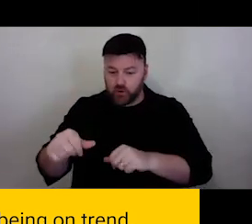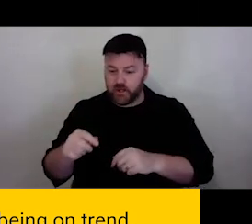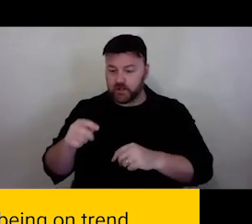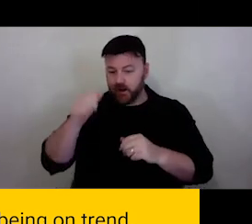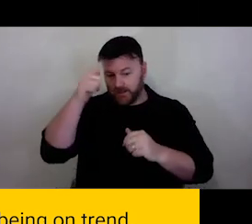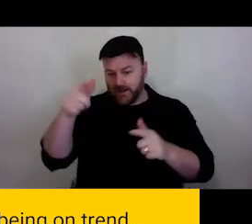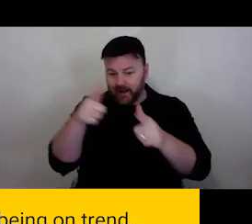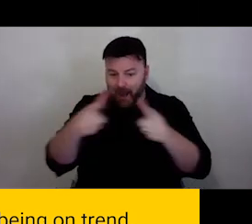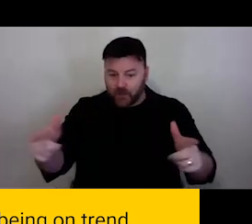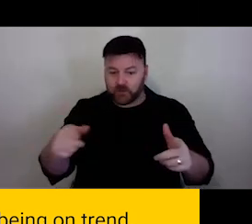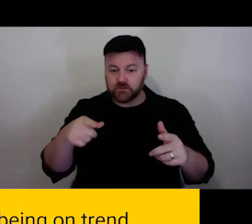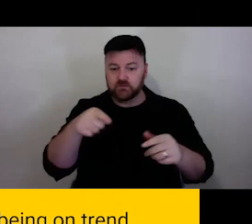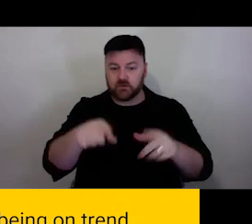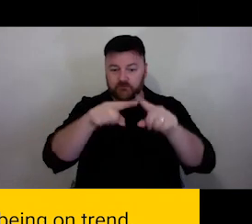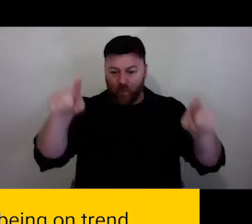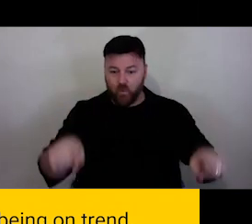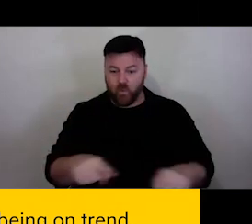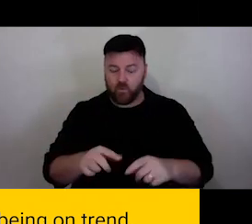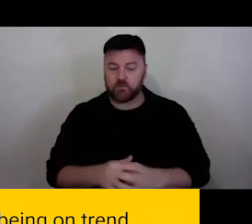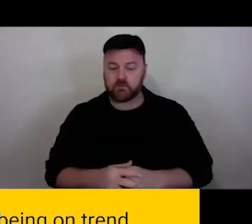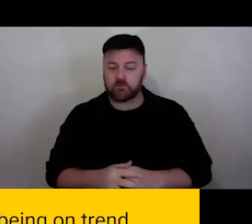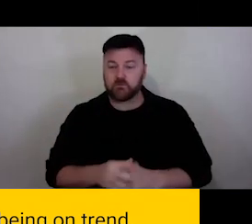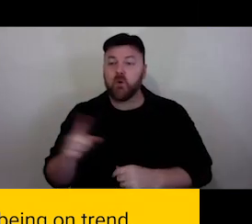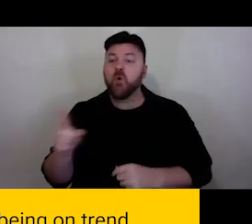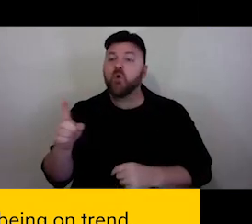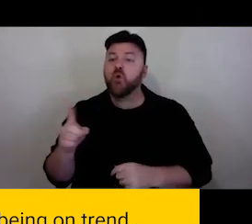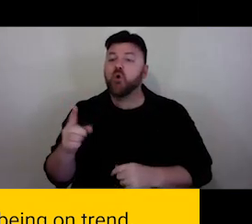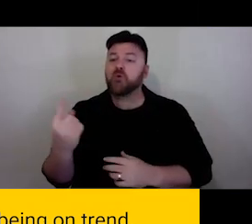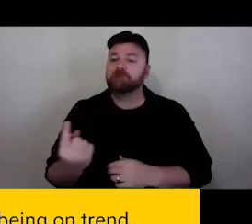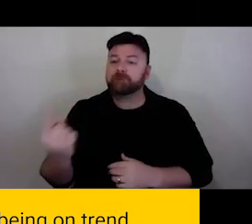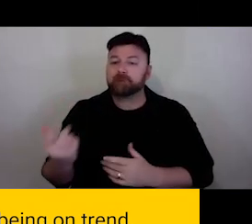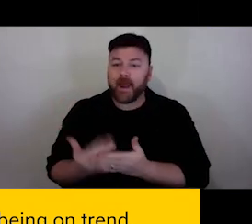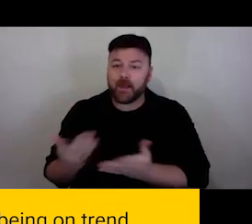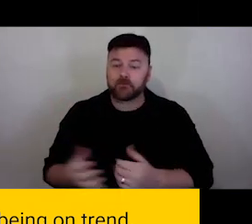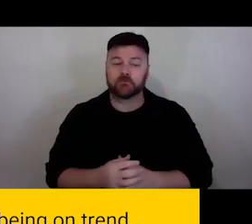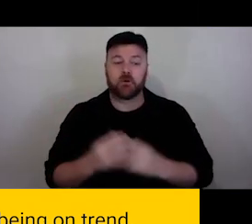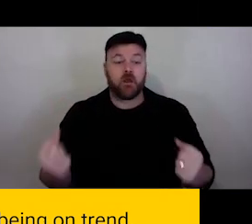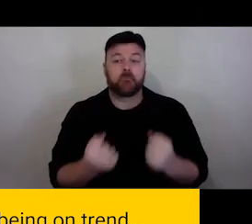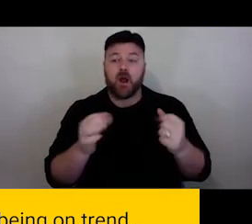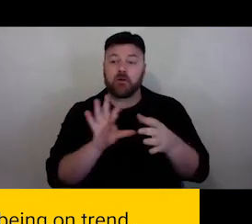Who might be left behind? Power of connections and being on trend.